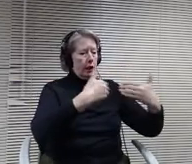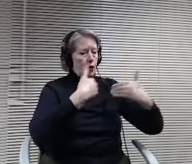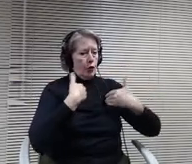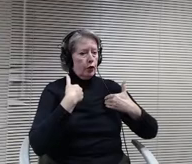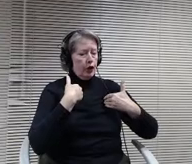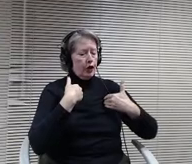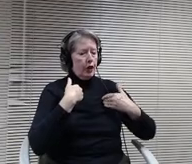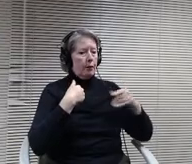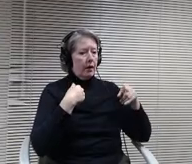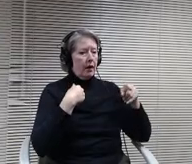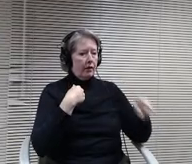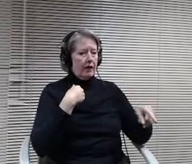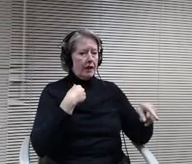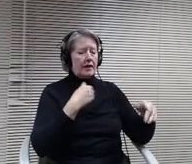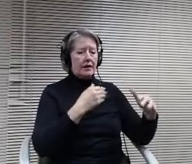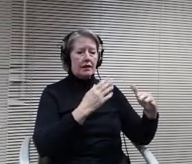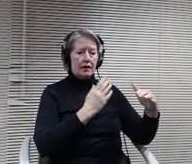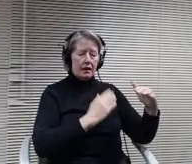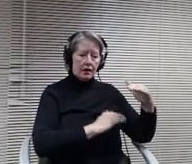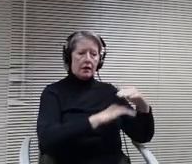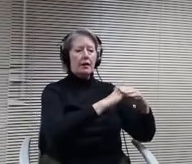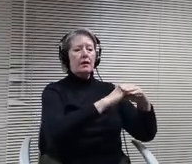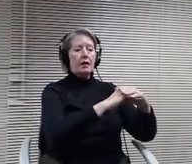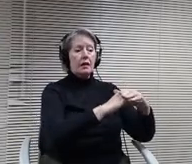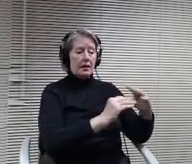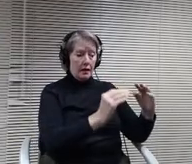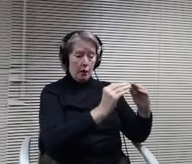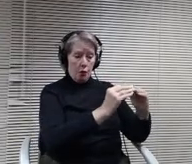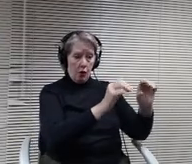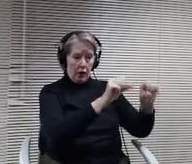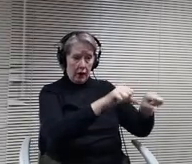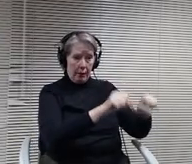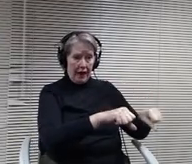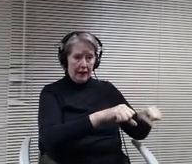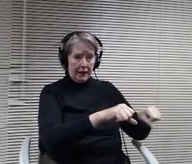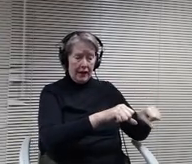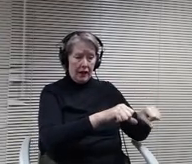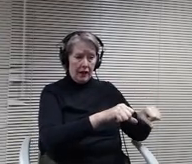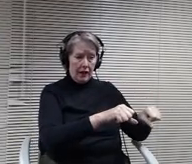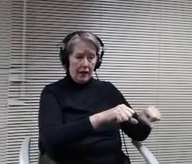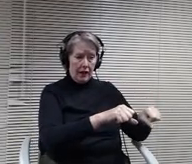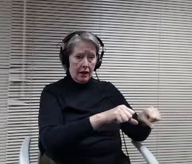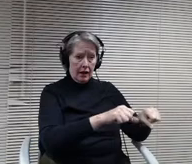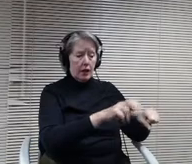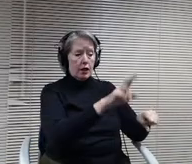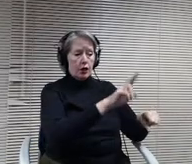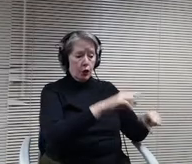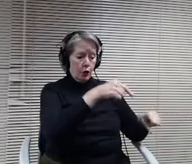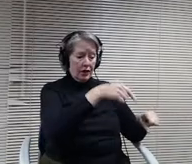there more capacity for us to take to utilize the space for more students here than in T